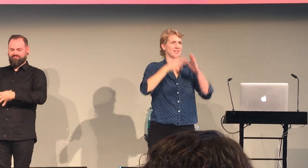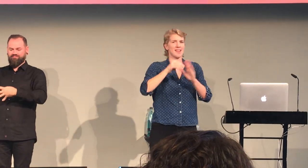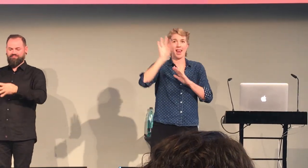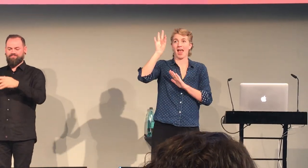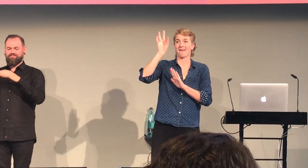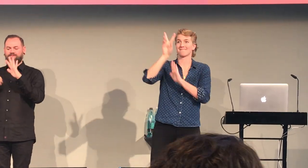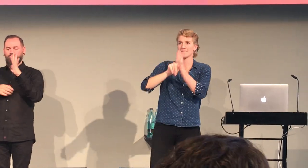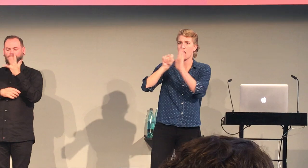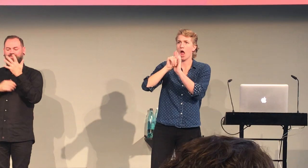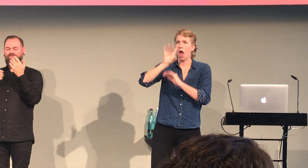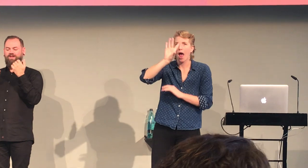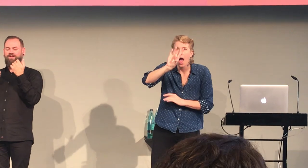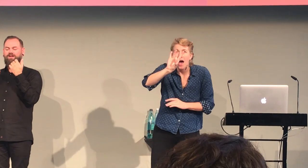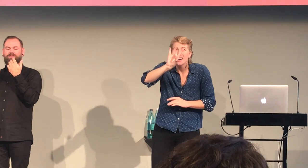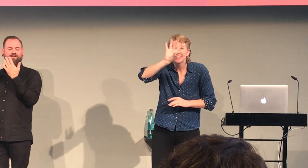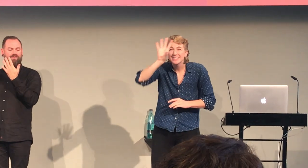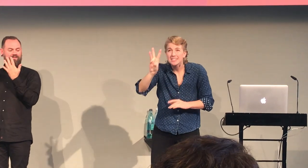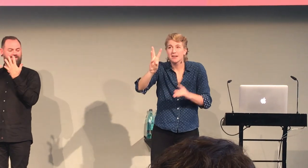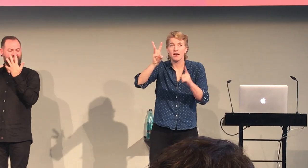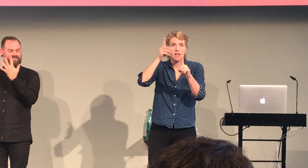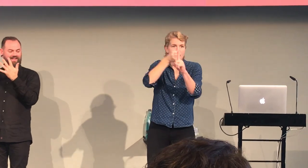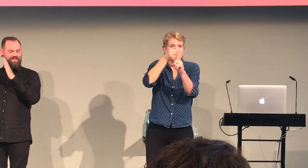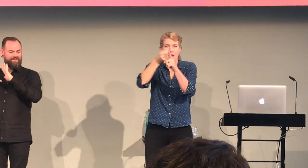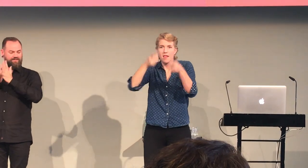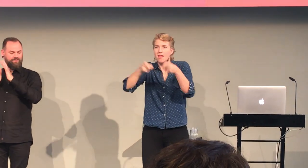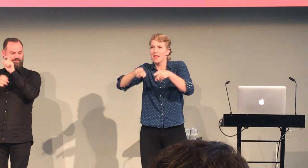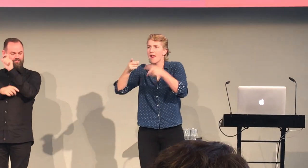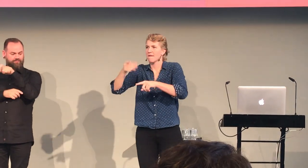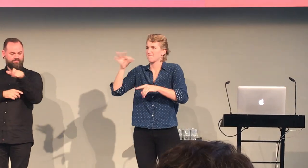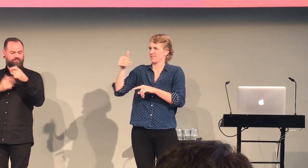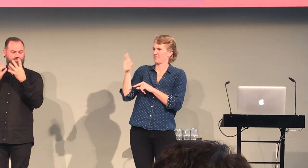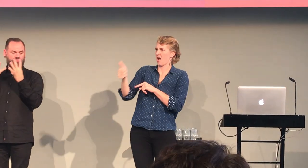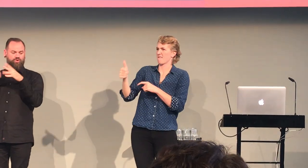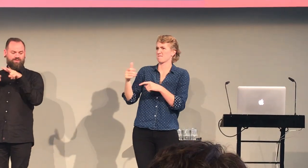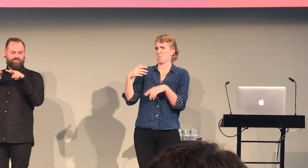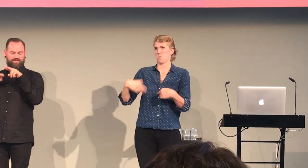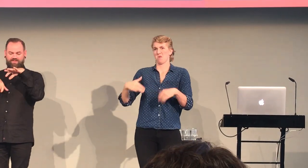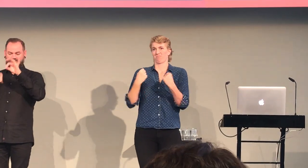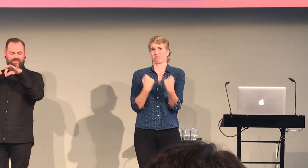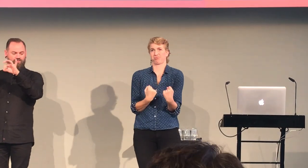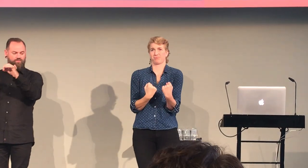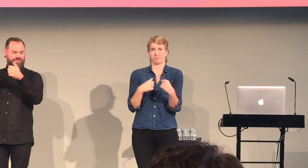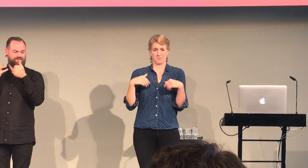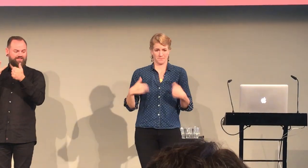And we had 10 signers, nine videos and 86 occurrences on the sign "self,"